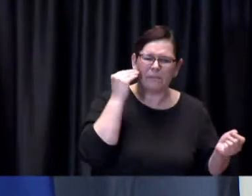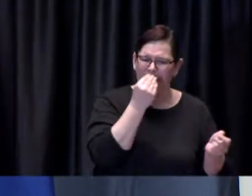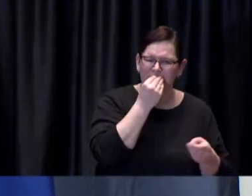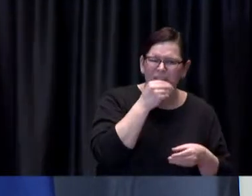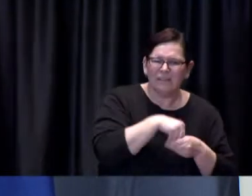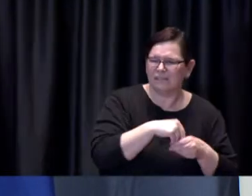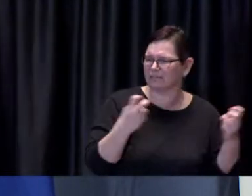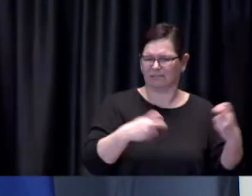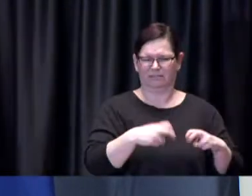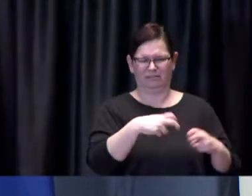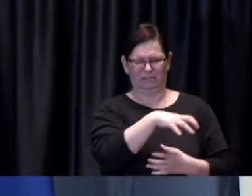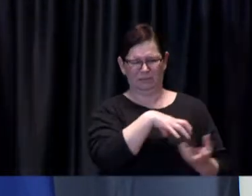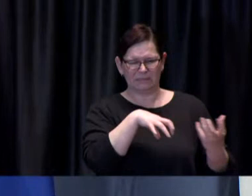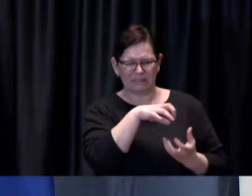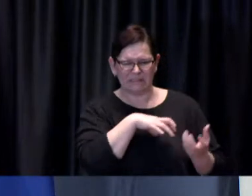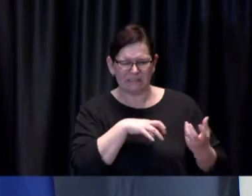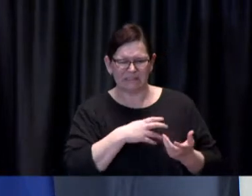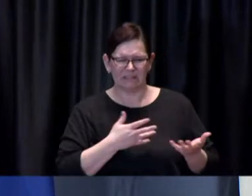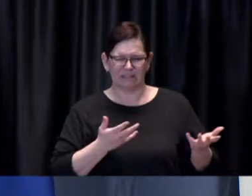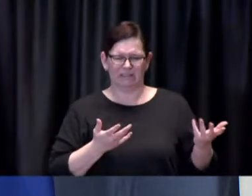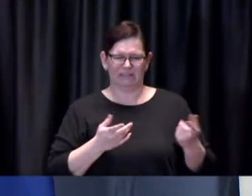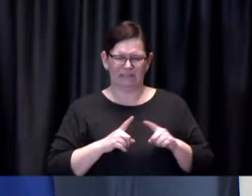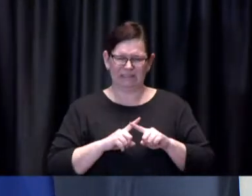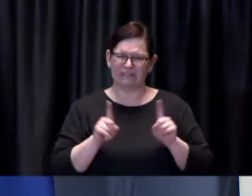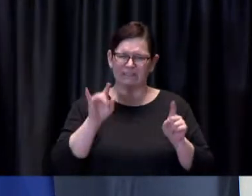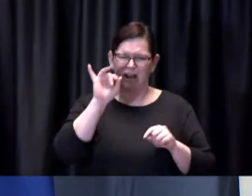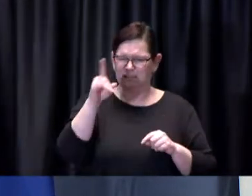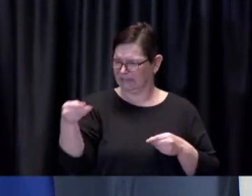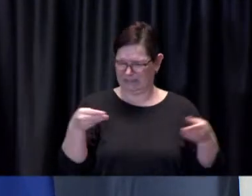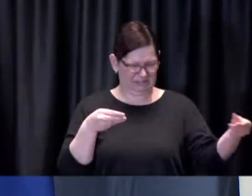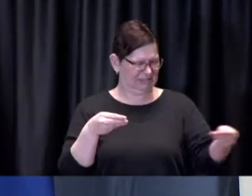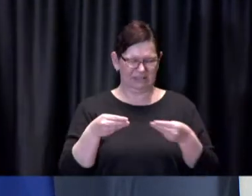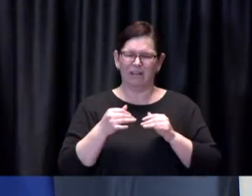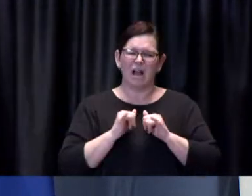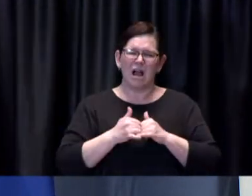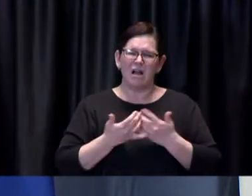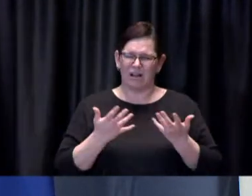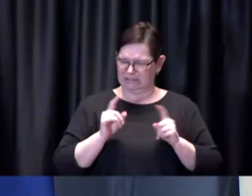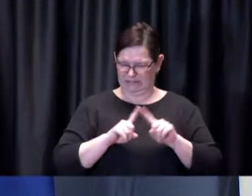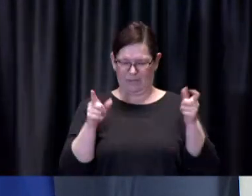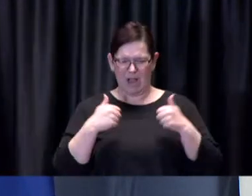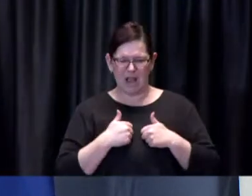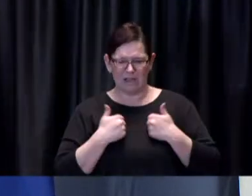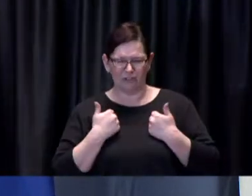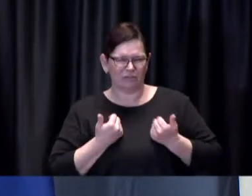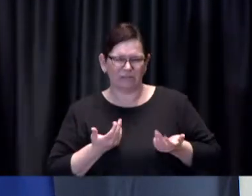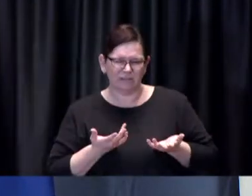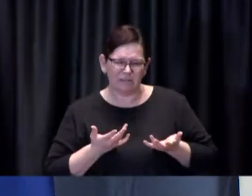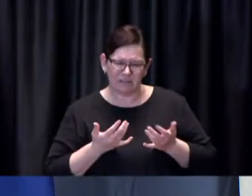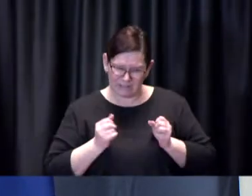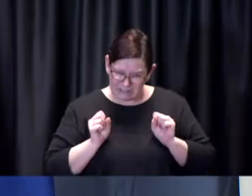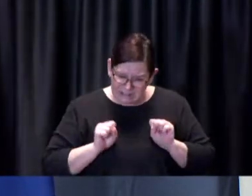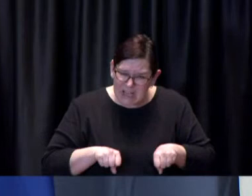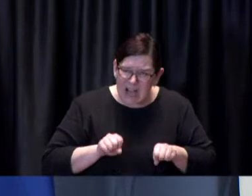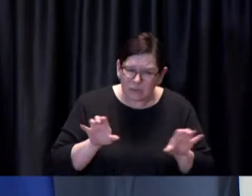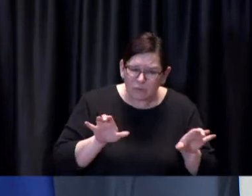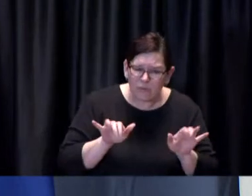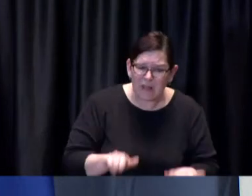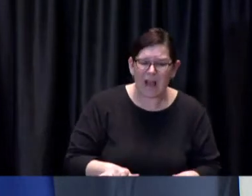or how they're supposed to you know make sure that that's not happening uh Mayor Tory I mean do you think restaurants need a little more help in this in this case and if anyone from bylaw wants to